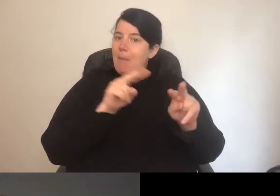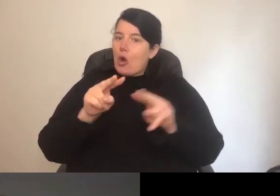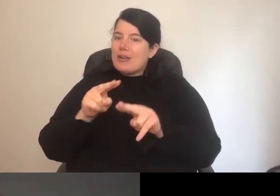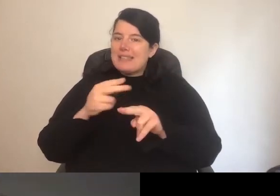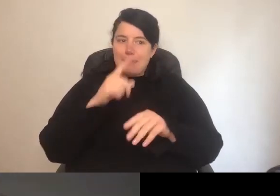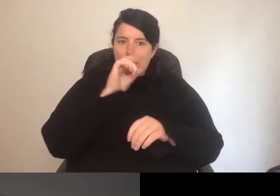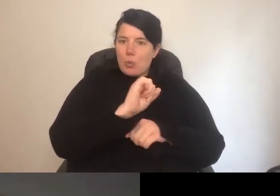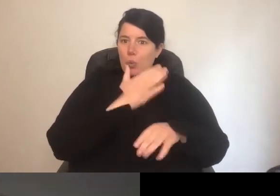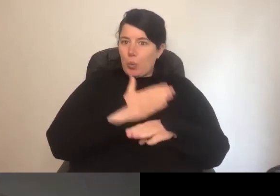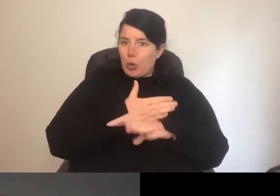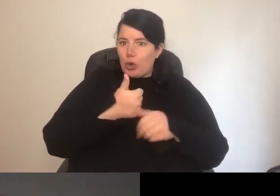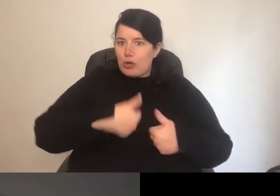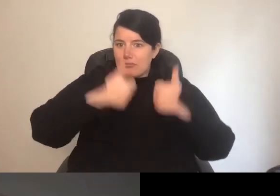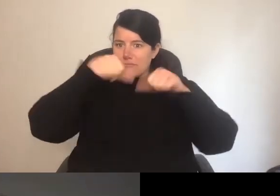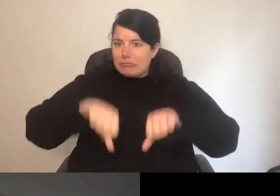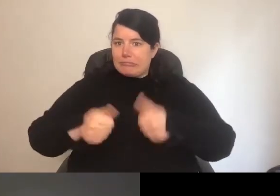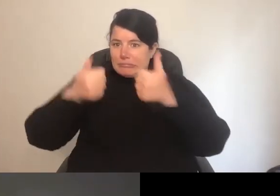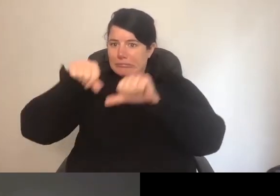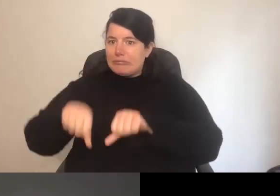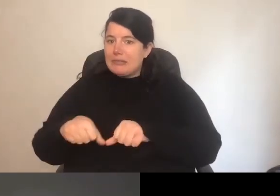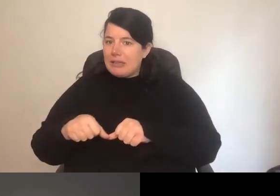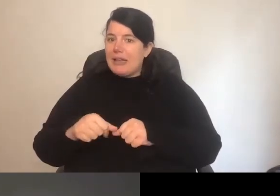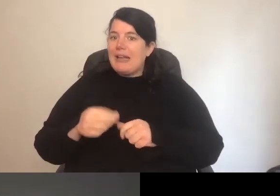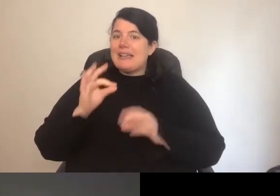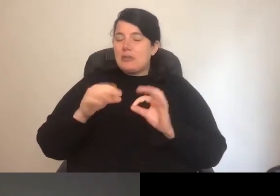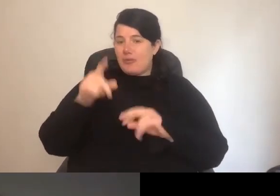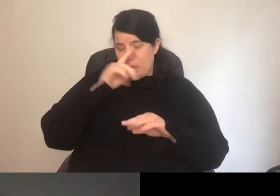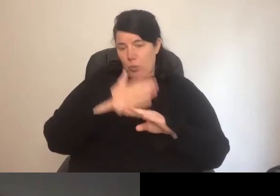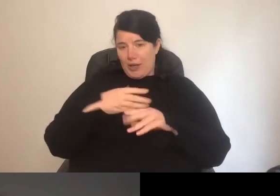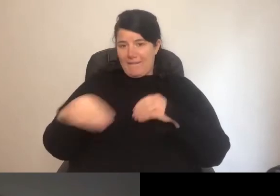remotely, especially when people are working flexi hours to accommodate